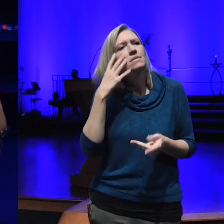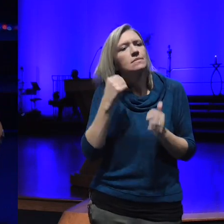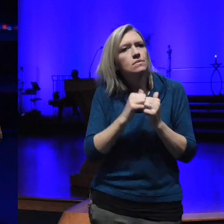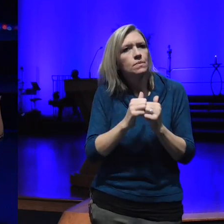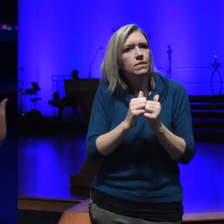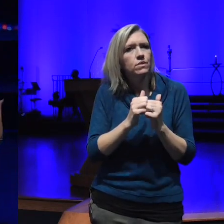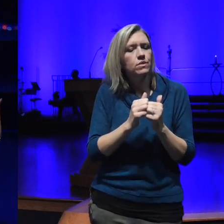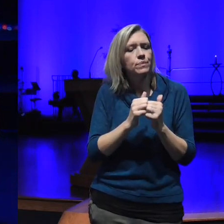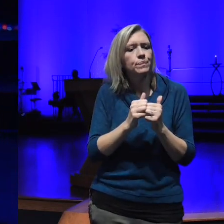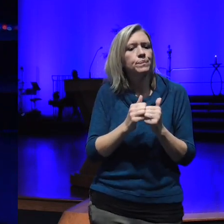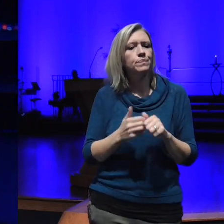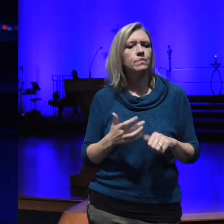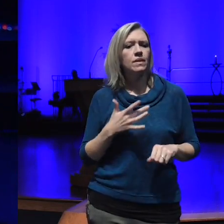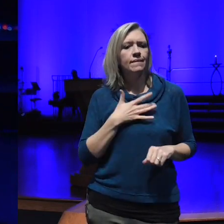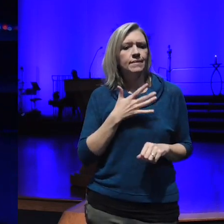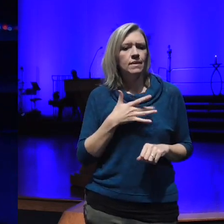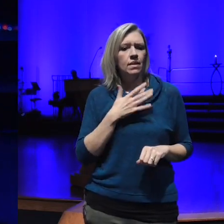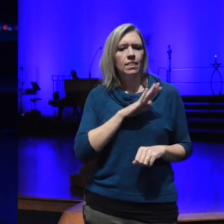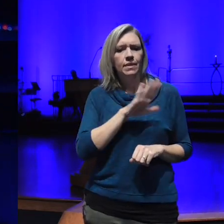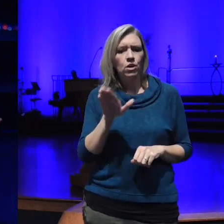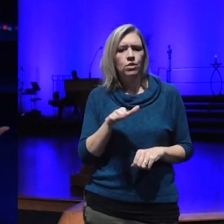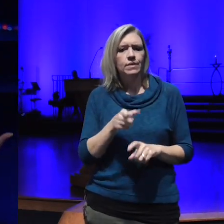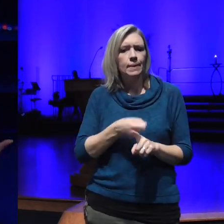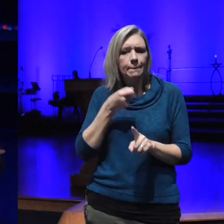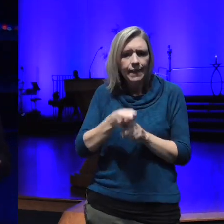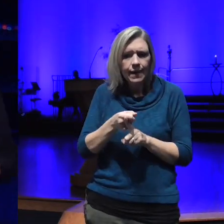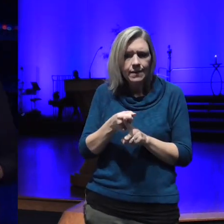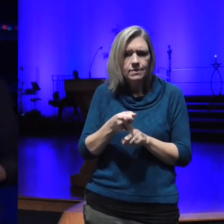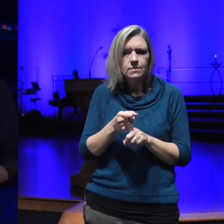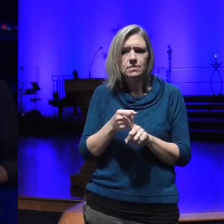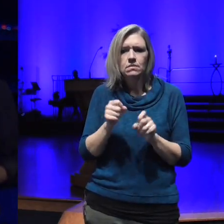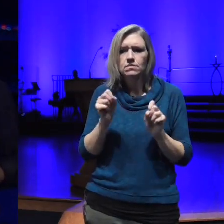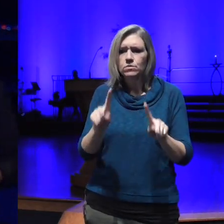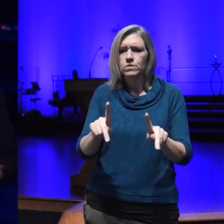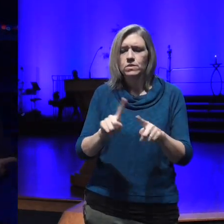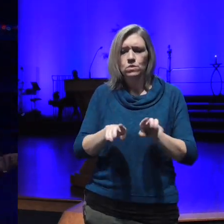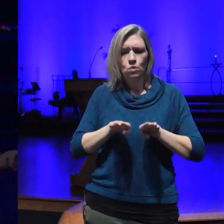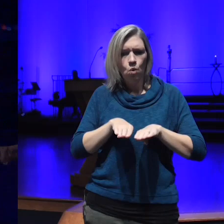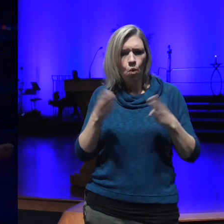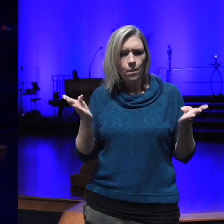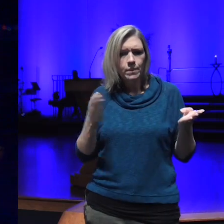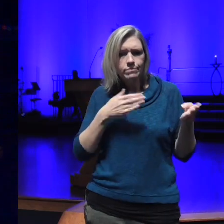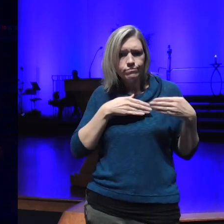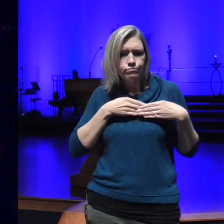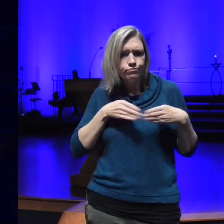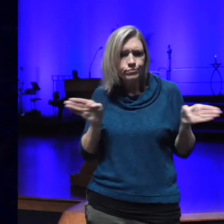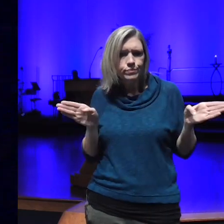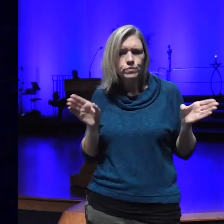the impact of them and opportunity to open our hearts no one is forcing us to practice tonglin